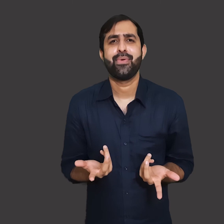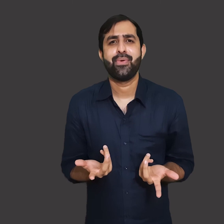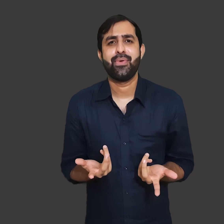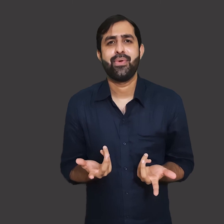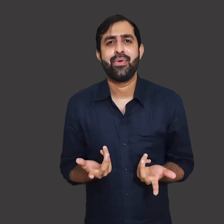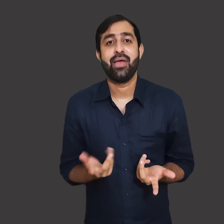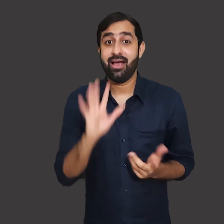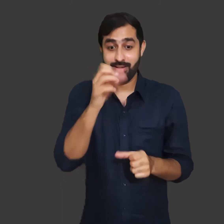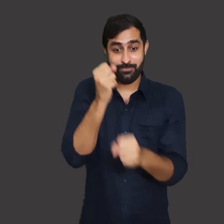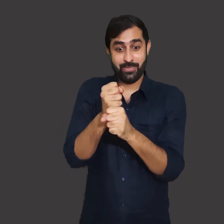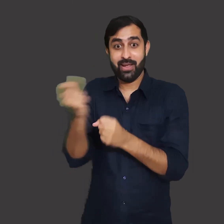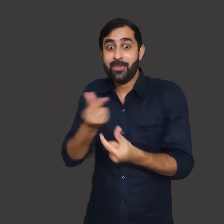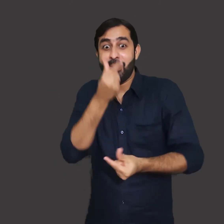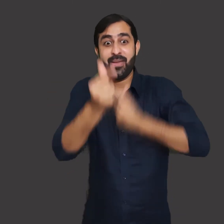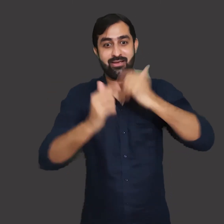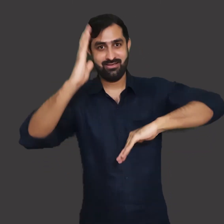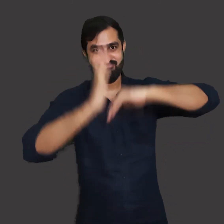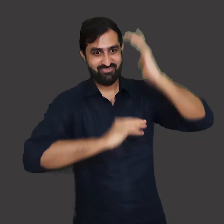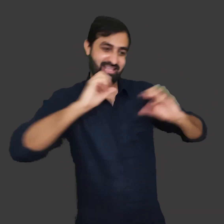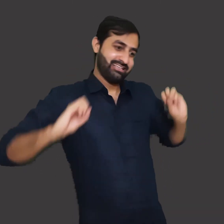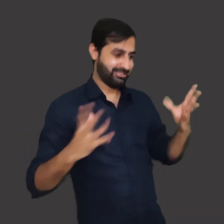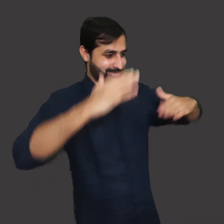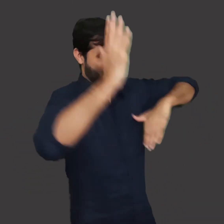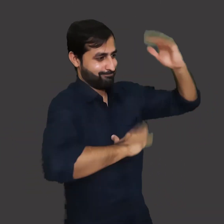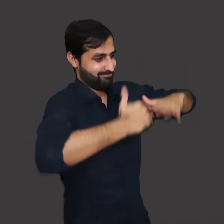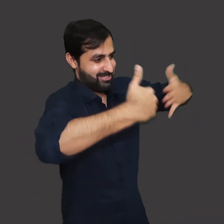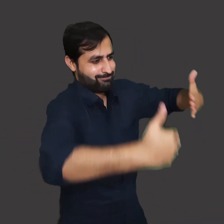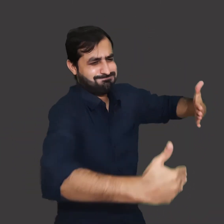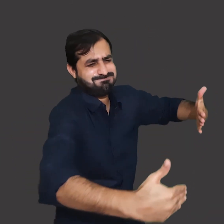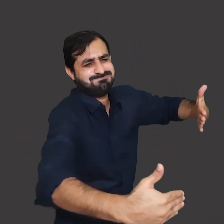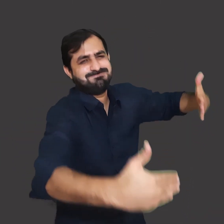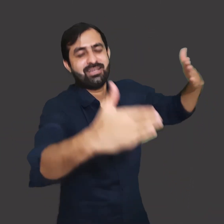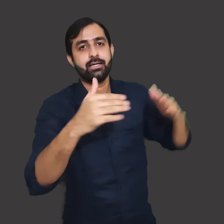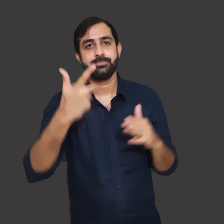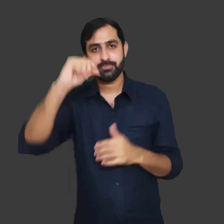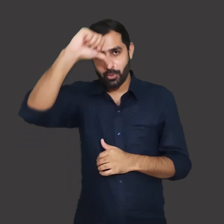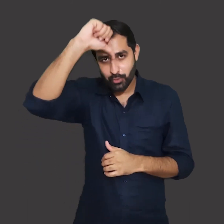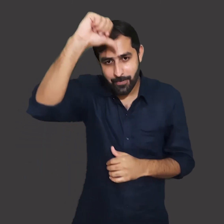But now we do not get any benefit from it. There was a time when everybody loved dams